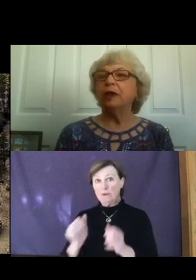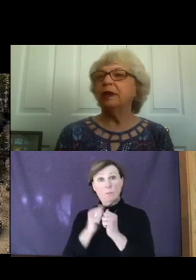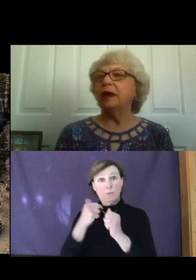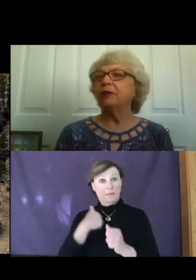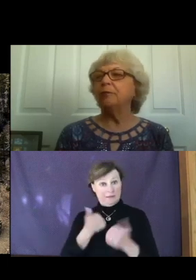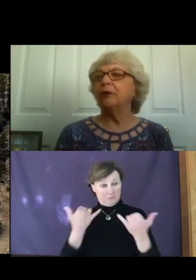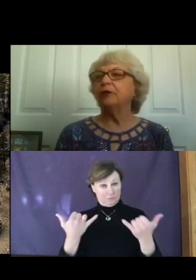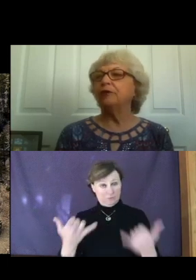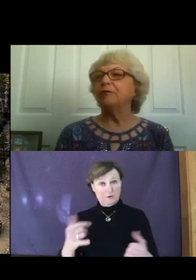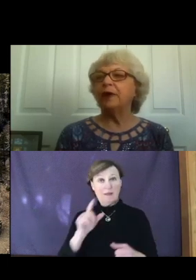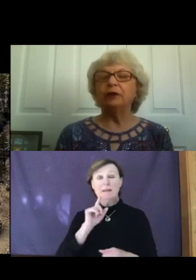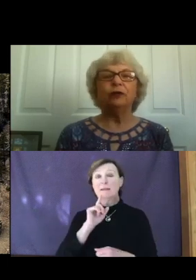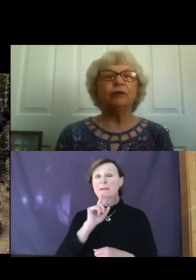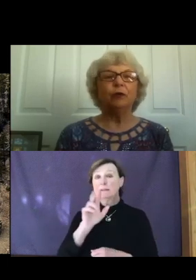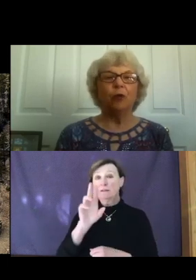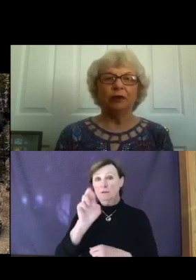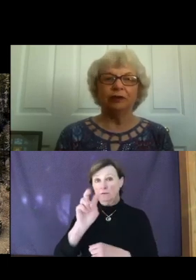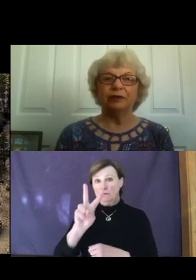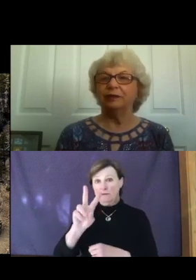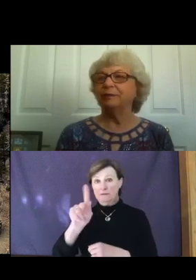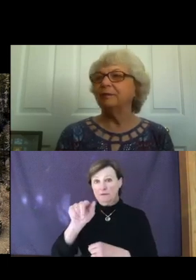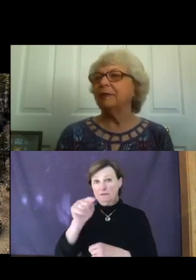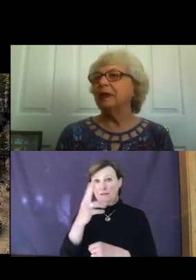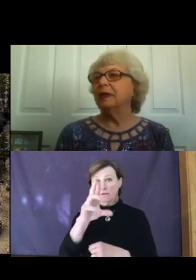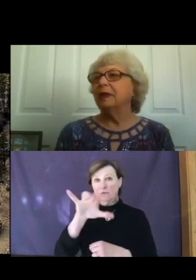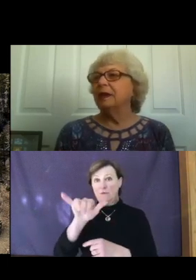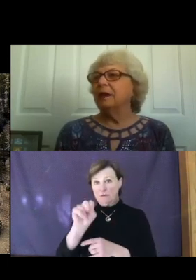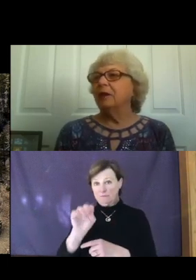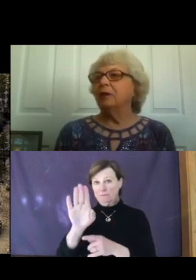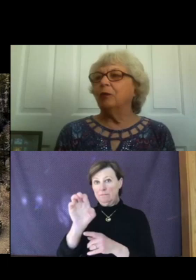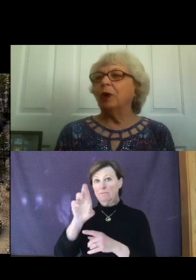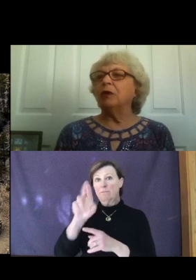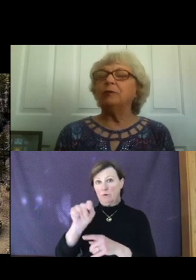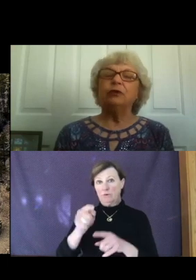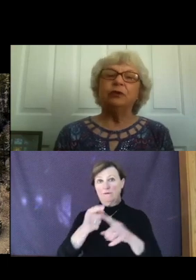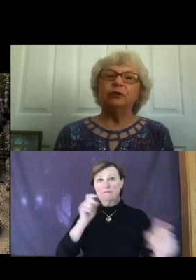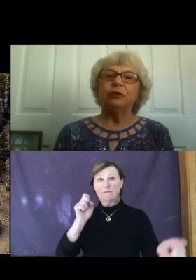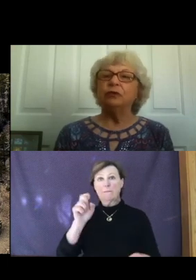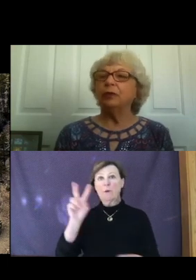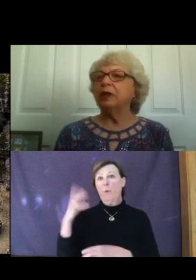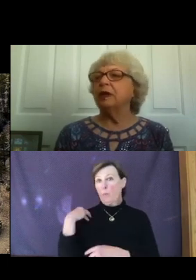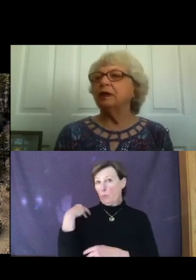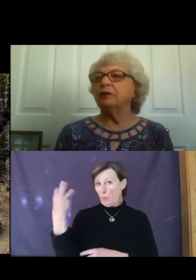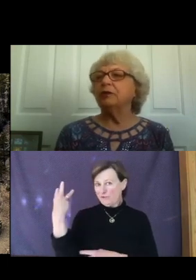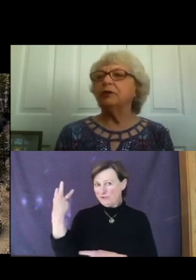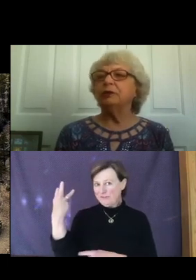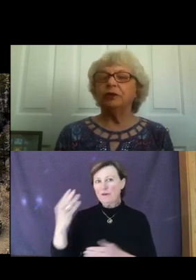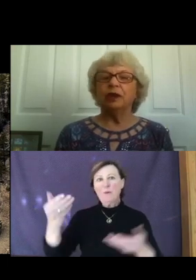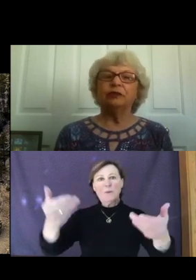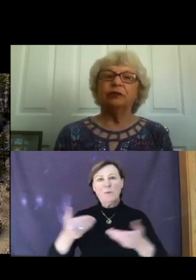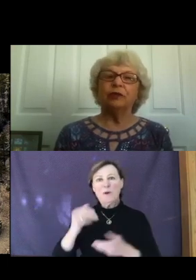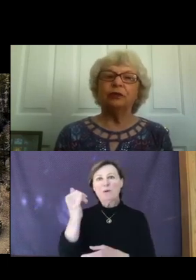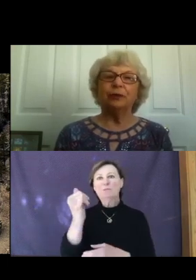Kathryn Bert from Vancouver, Washington. Welcome to the June 28th UUCS virtual